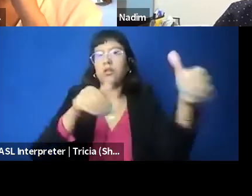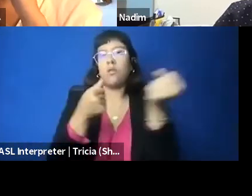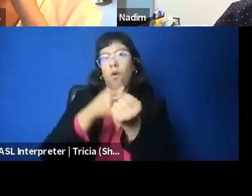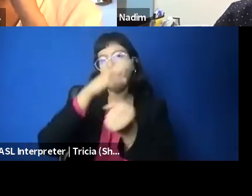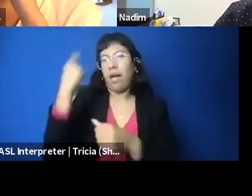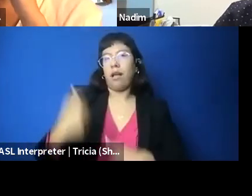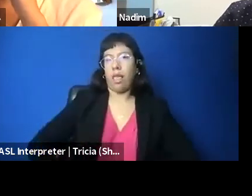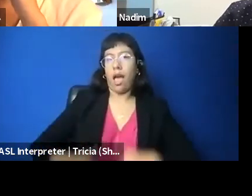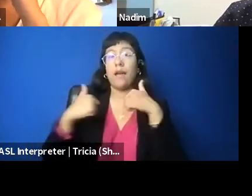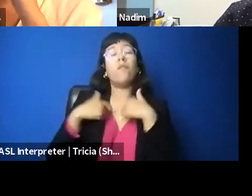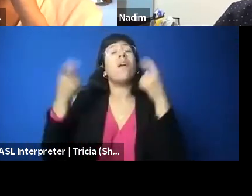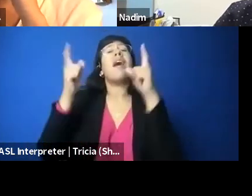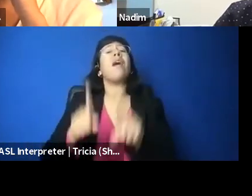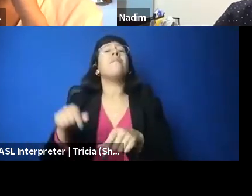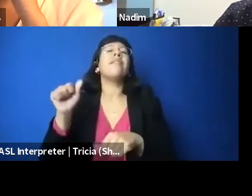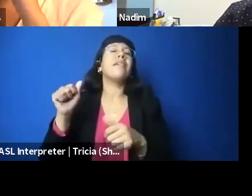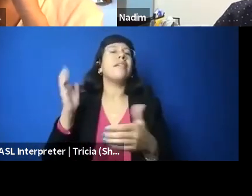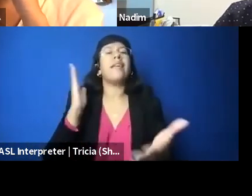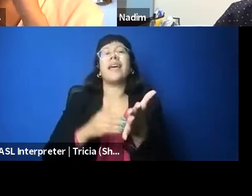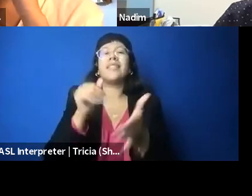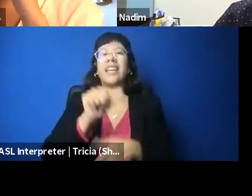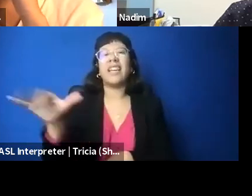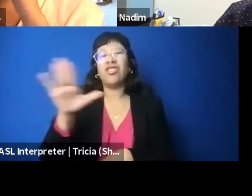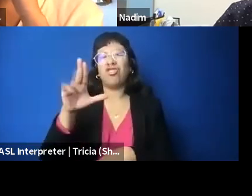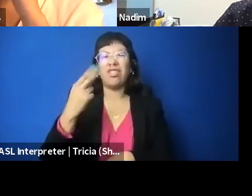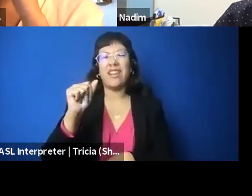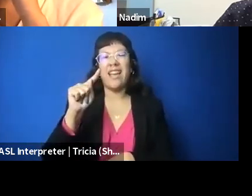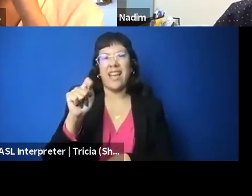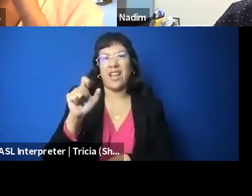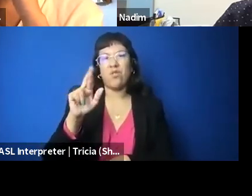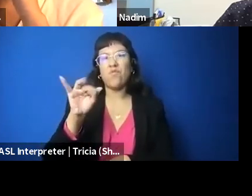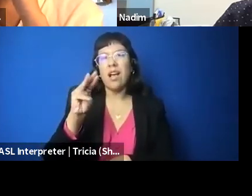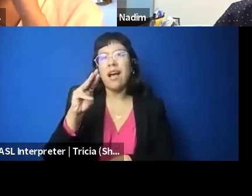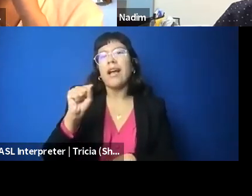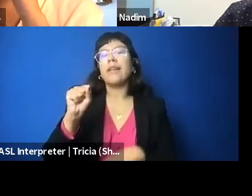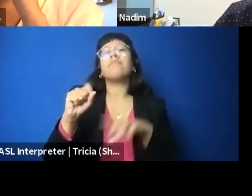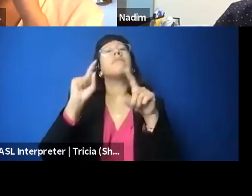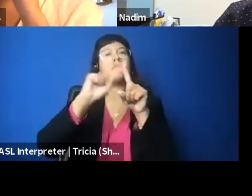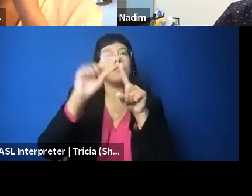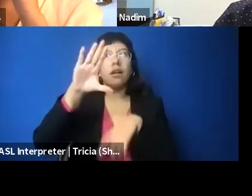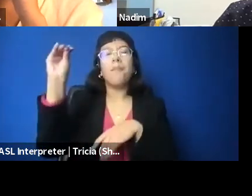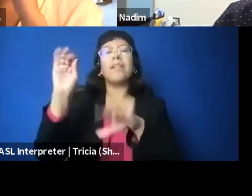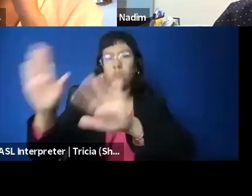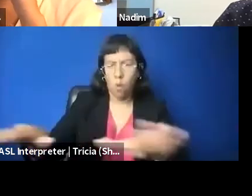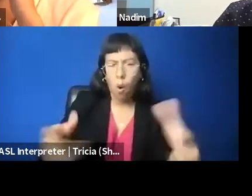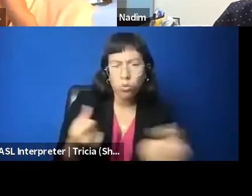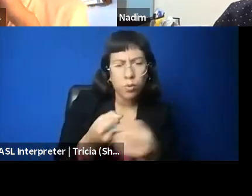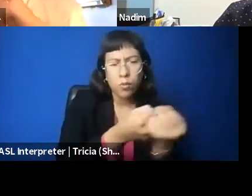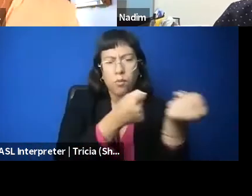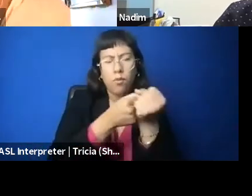the anti-Asian hate crimes, you know, their offices were trying to be supportive of their Asian clientele, and so they were like, oh, you know,